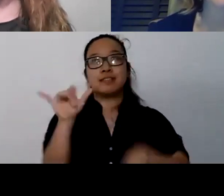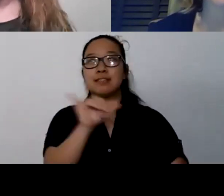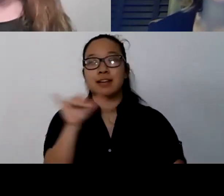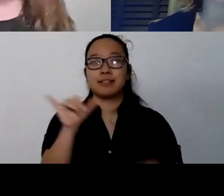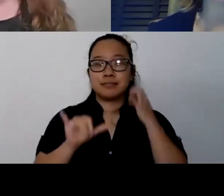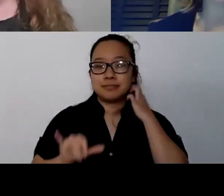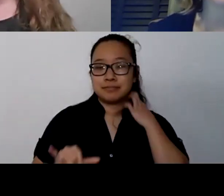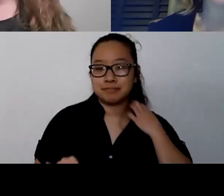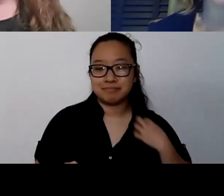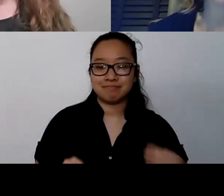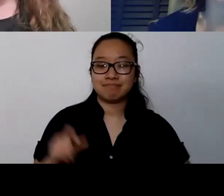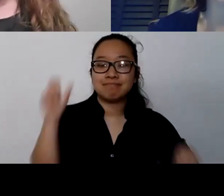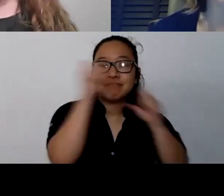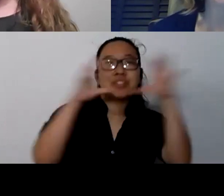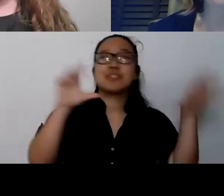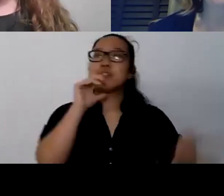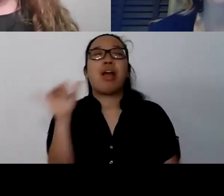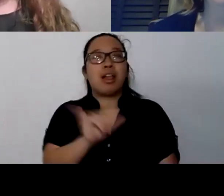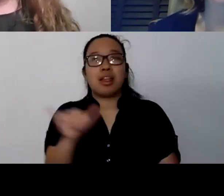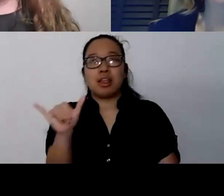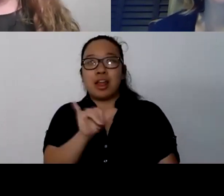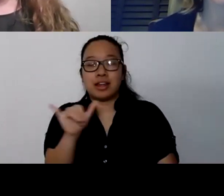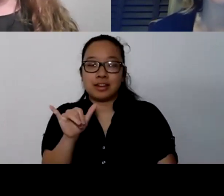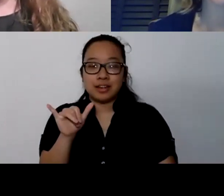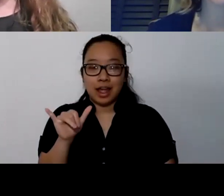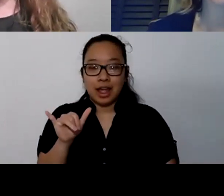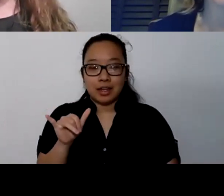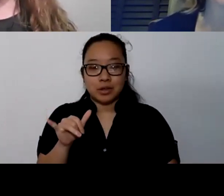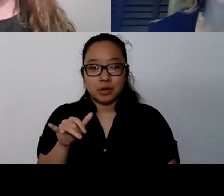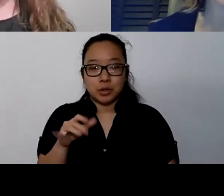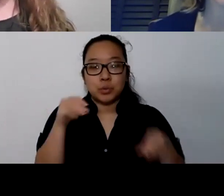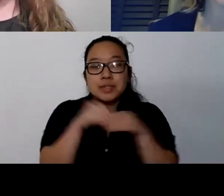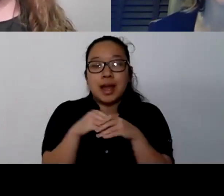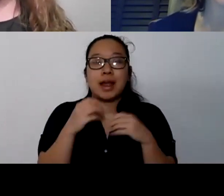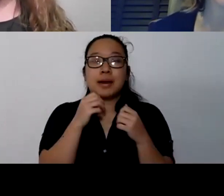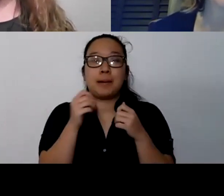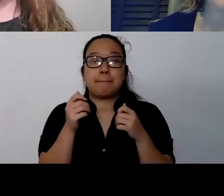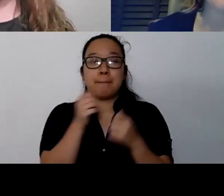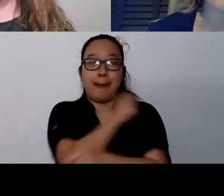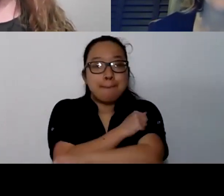It's not take a bubble bath and whisk your worries away. To me, I'm gonna think of like dental care